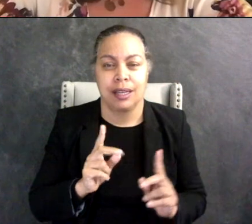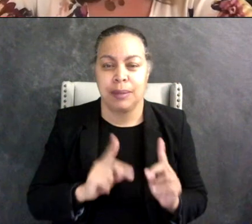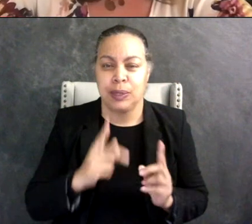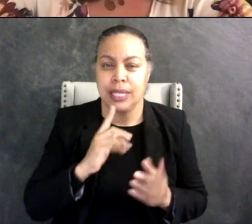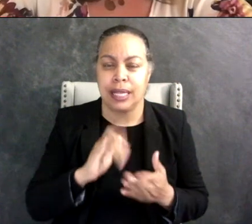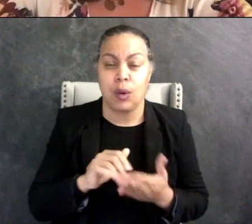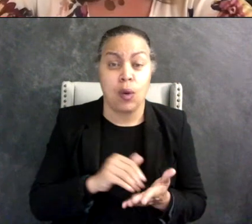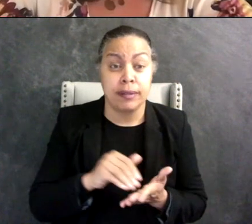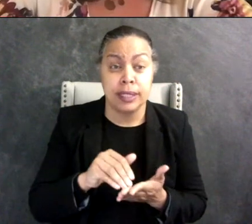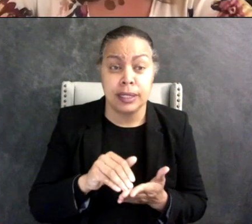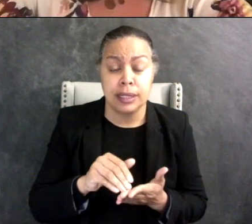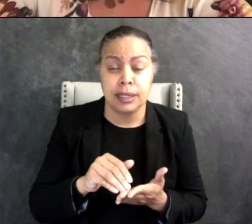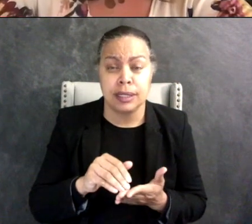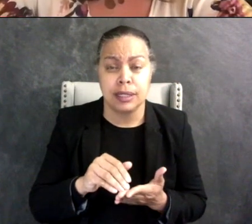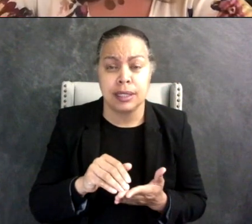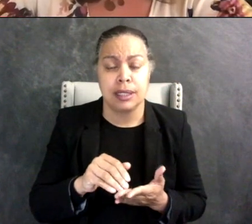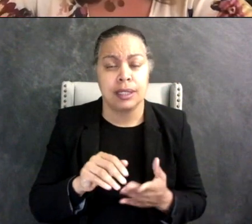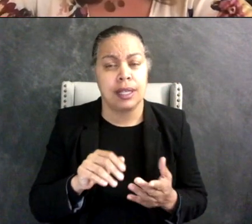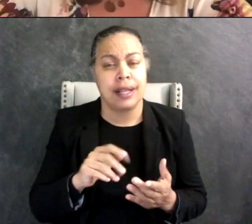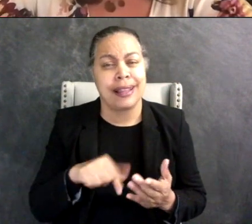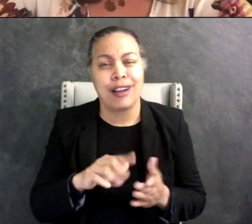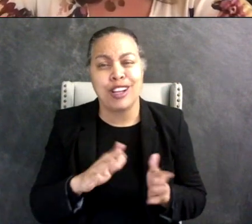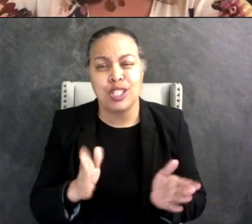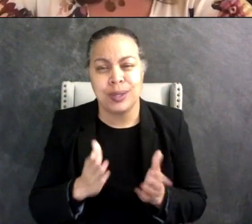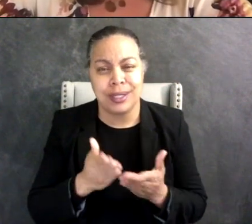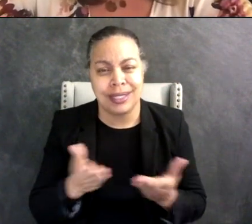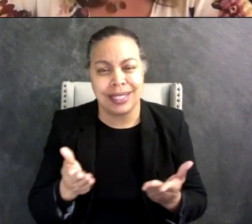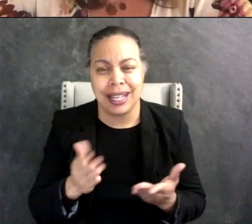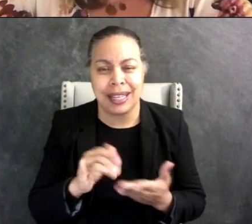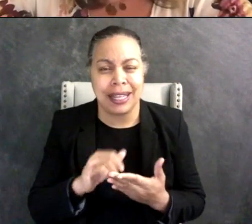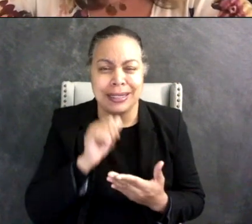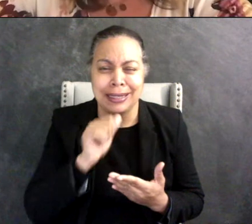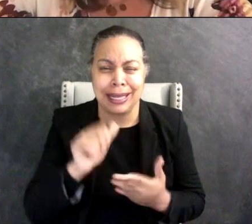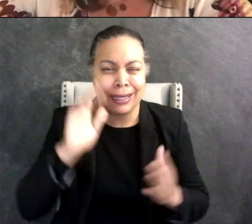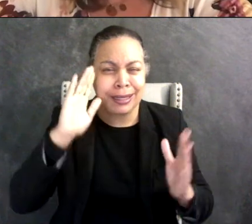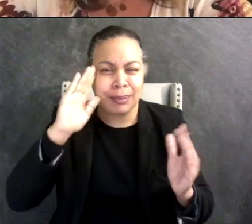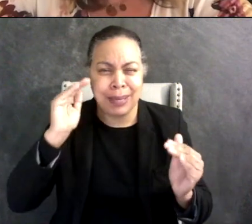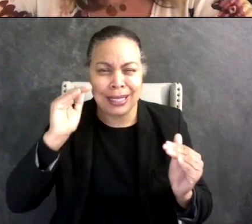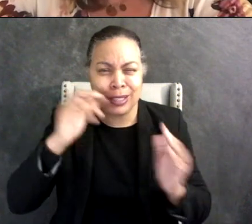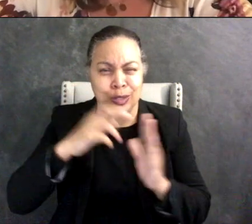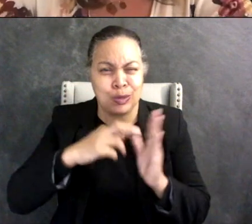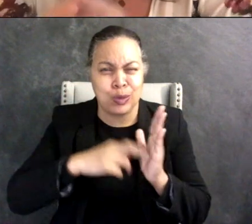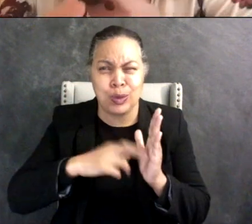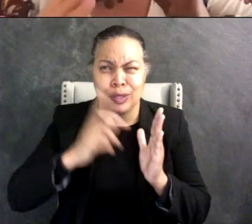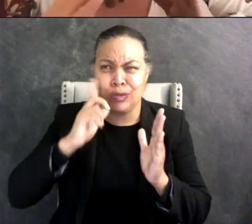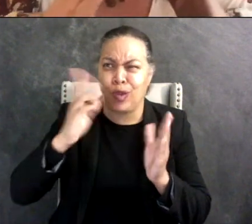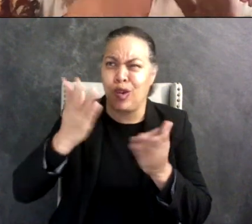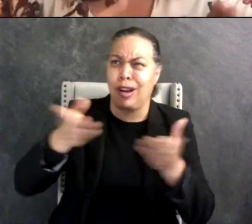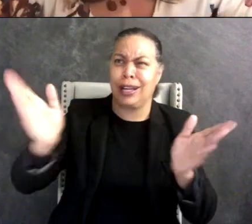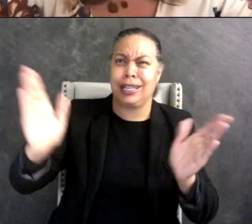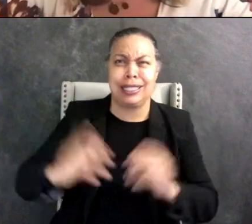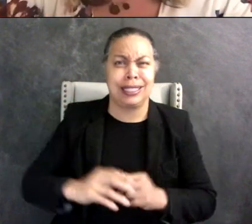of encouraging things that aren't even expected rules of neurotypicals, like we're putting rules on